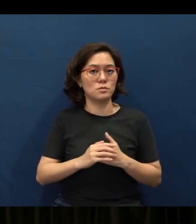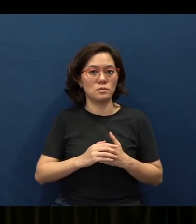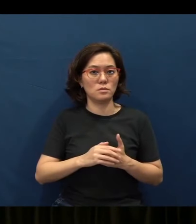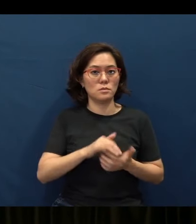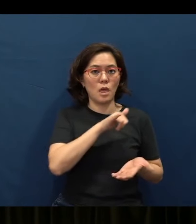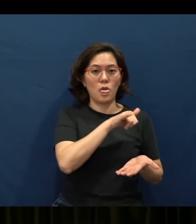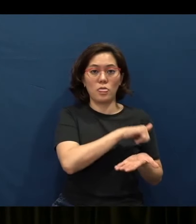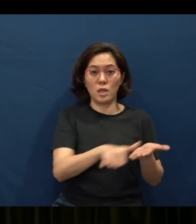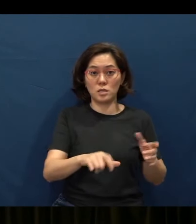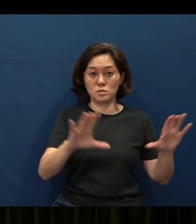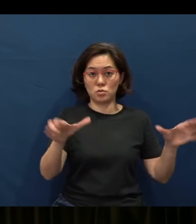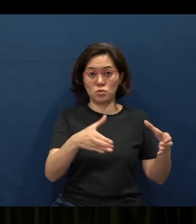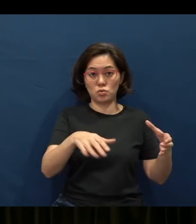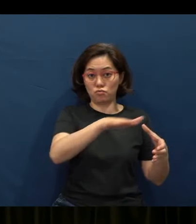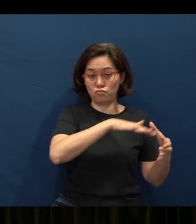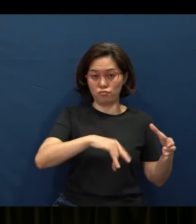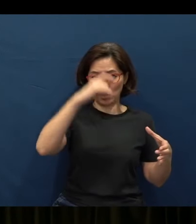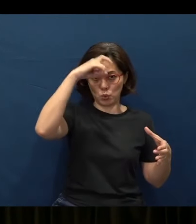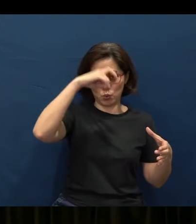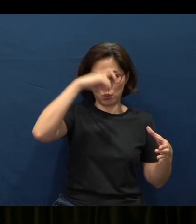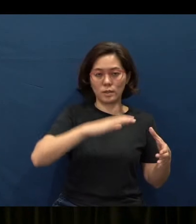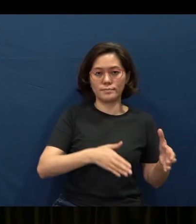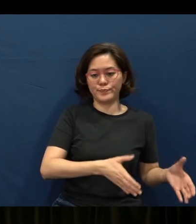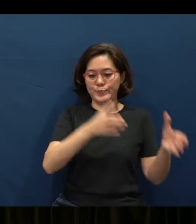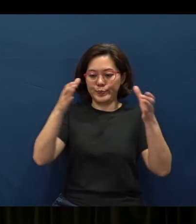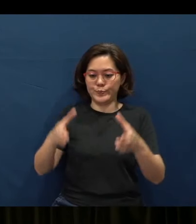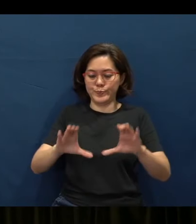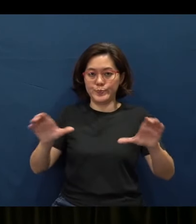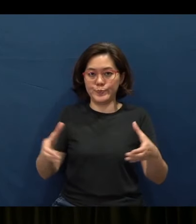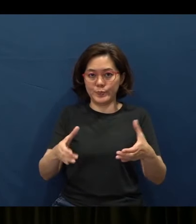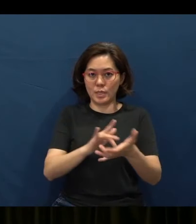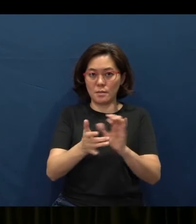These are the wise. Then there's a second group of people that the Bible talks about here.